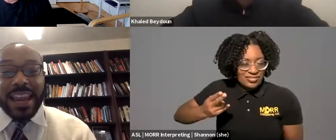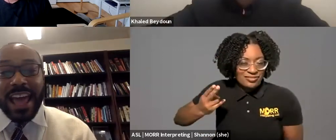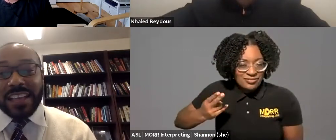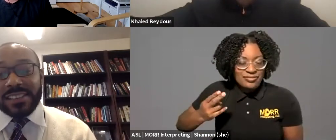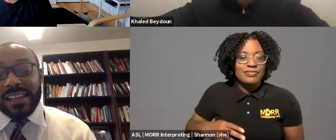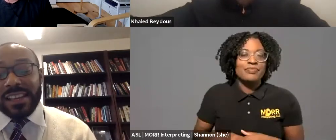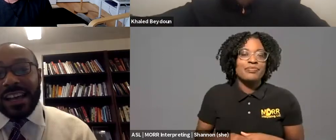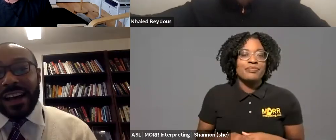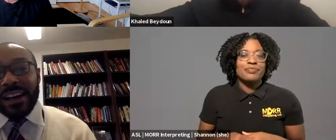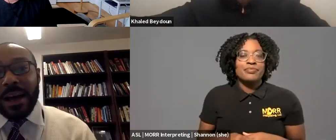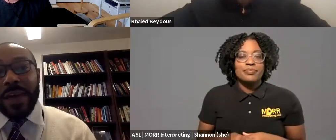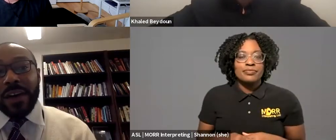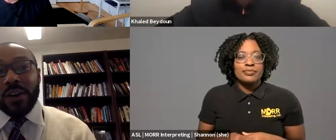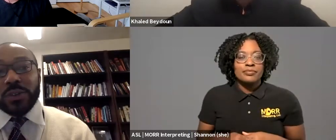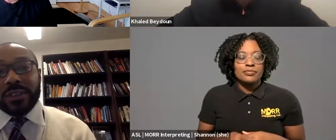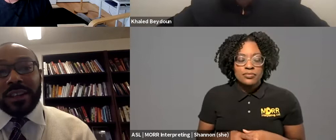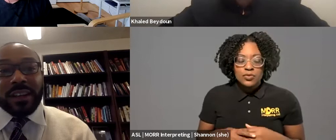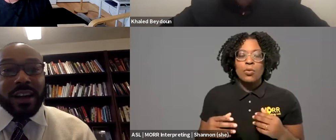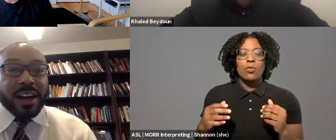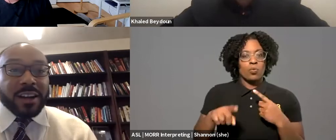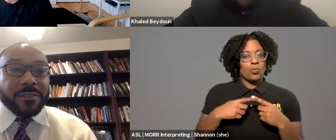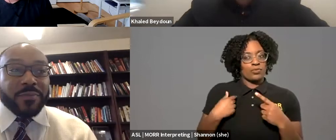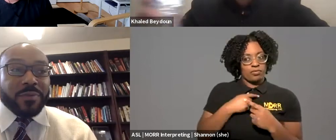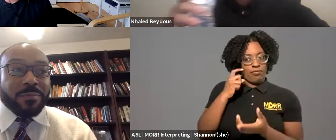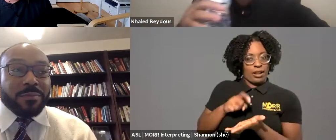all of these areas of law were impacted by what happened during the civil rights movement and the Supreme Court opinions that regulate these areas of law were written in response to civil rights protests. That fact notwithstanding, we've seen this application has not been one that has upheld racial justice or been used consistently to even be on the equal footing of neo-Nazi protestors, let alone uplifting the movements that would seem to be